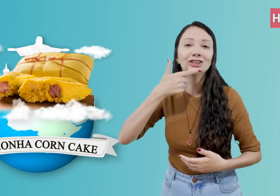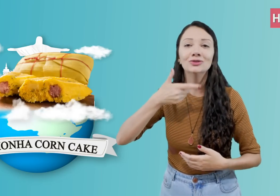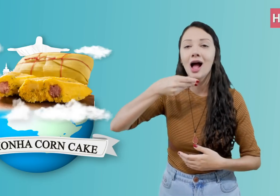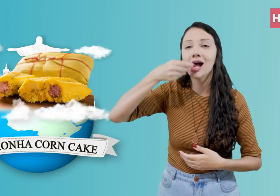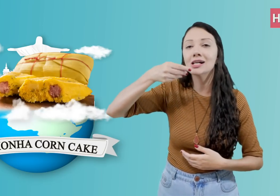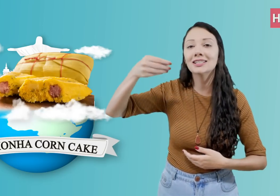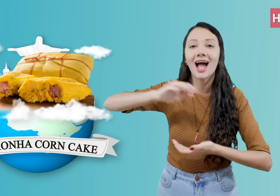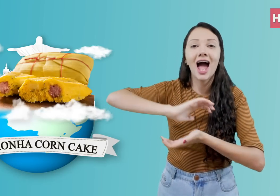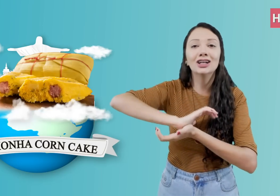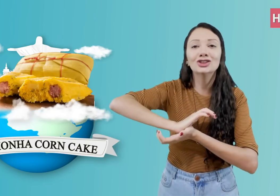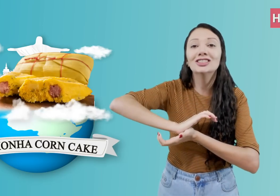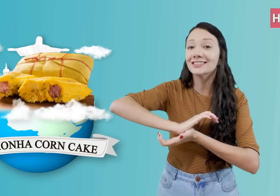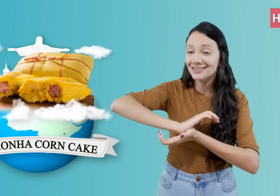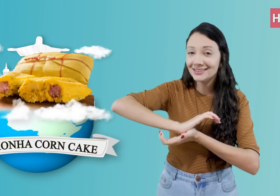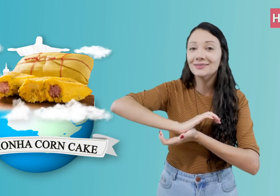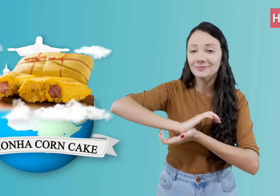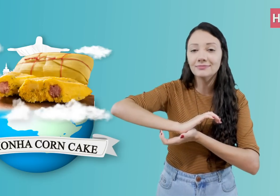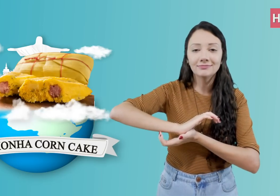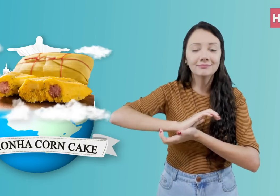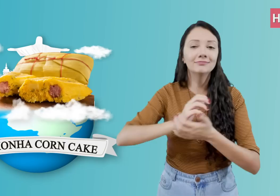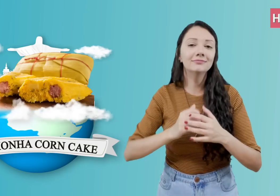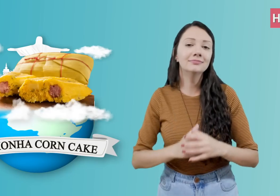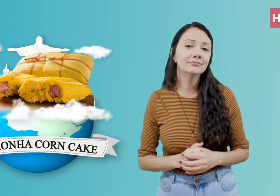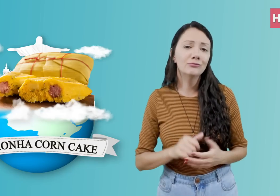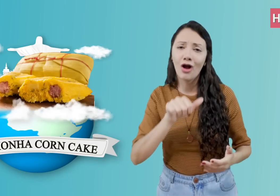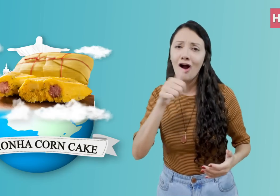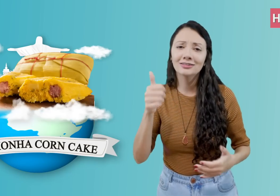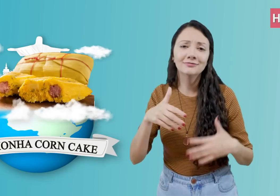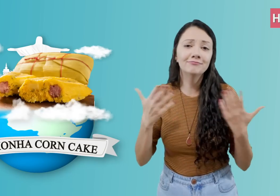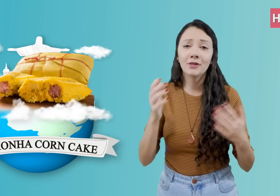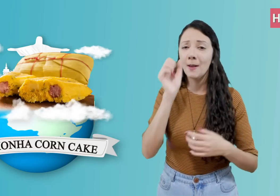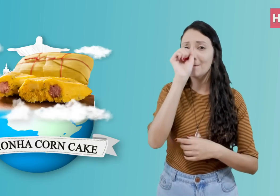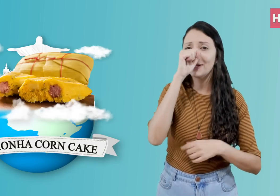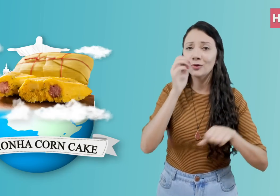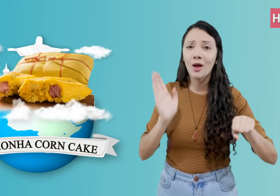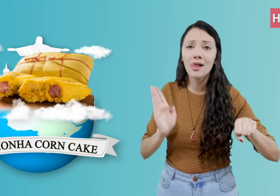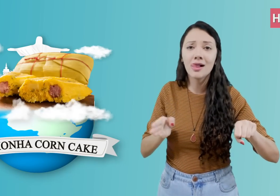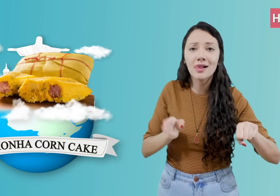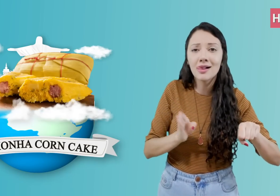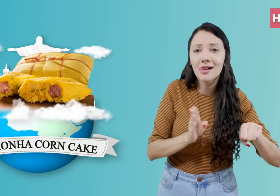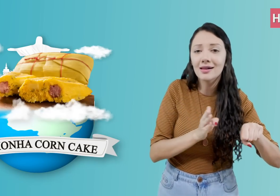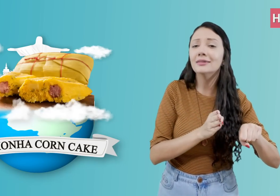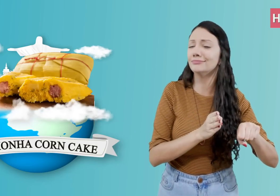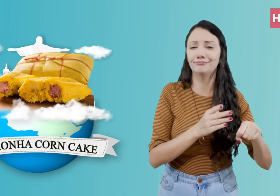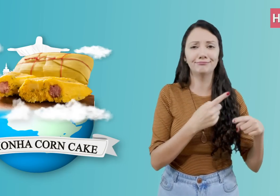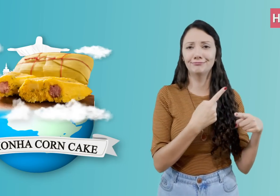fennel, cheese and sausage.